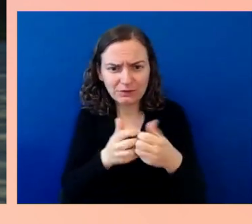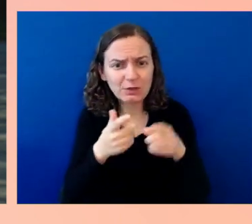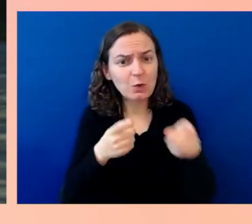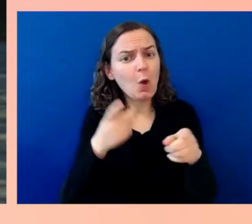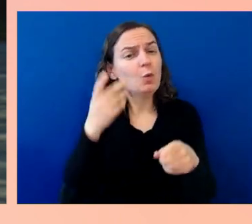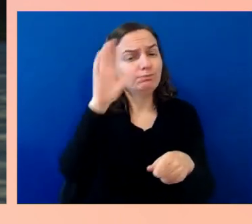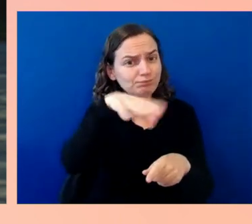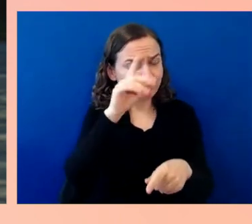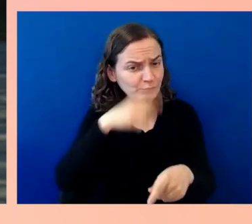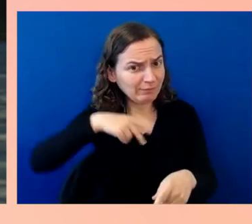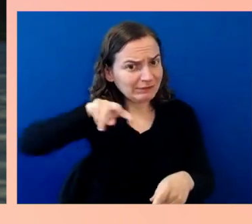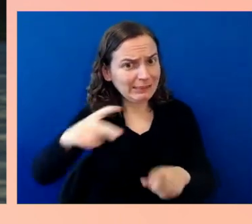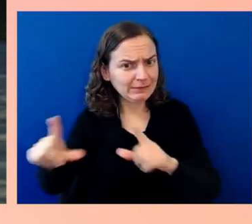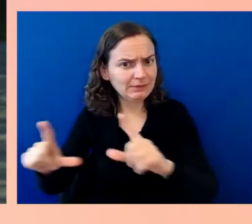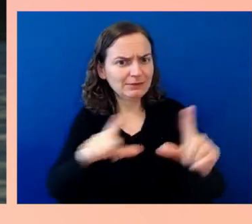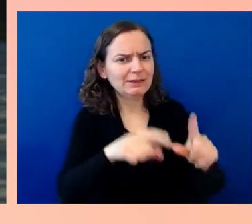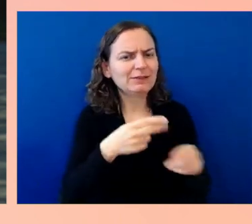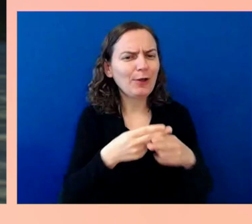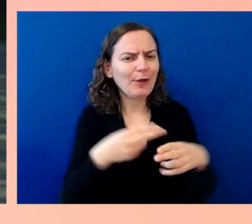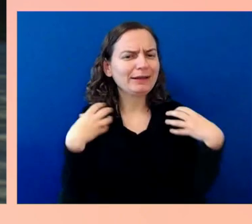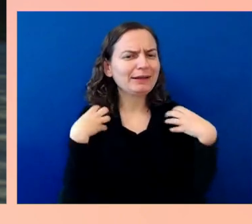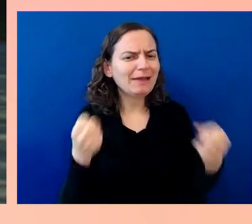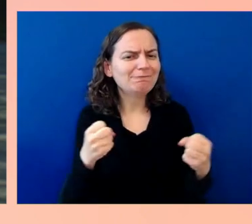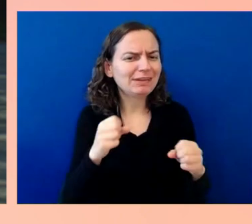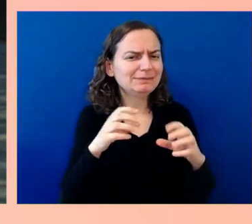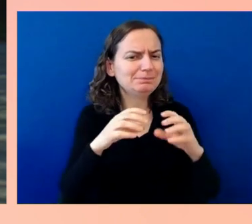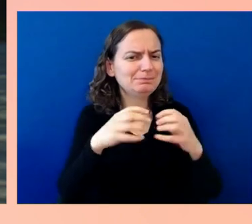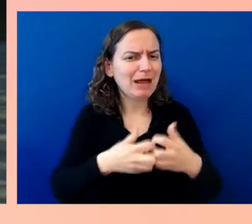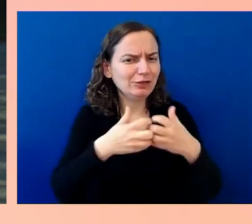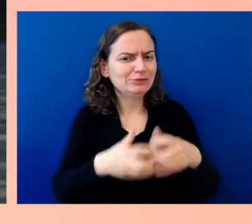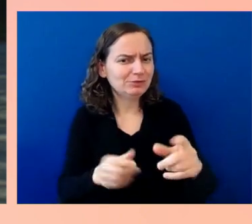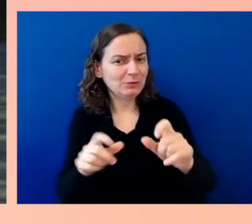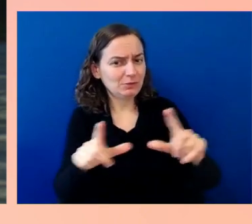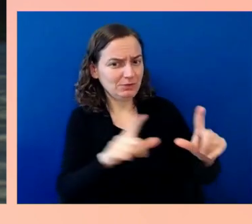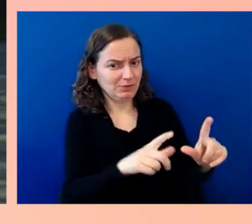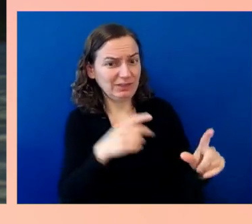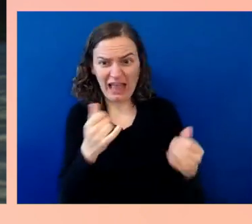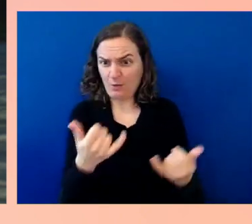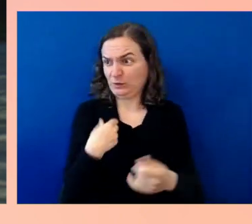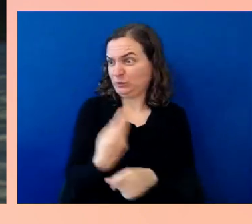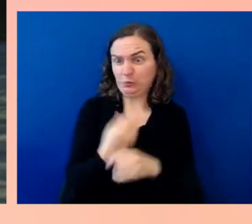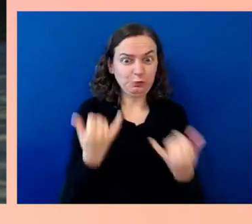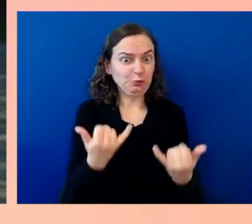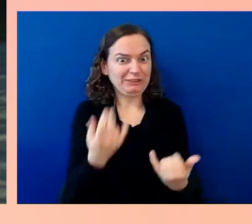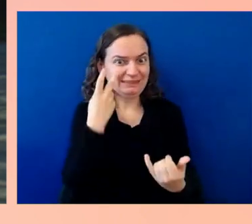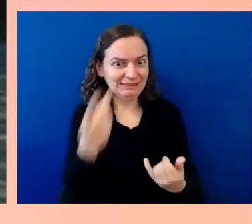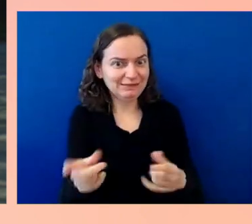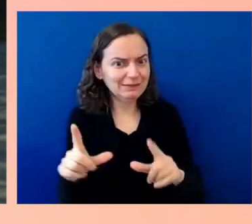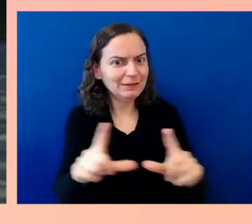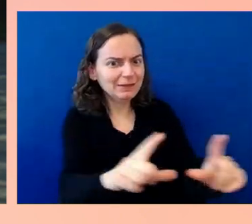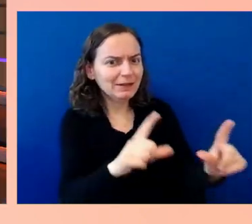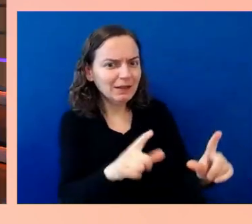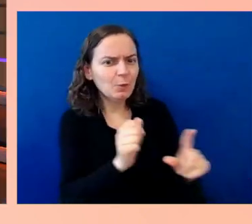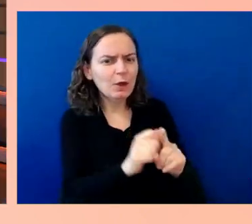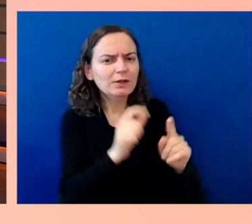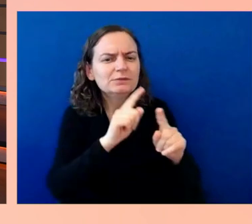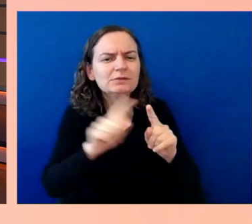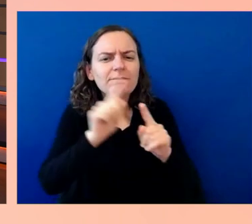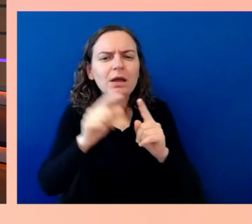which is how we're doing it here today, "with just your words and the keywords being piped into your ear." That worked for me.